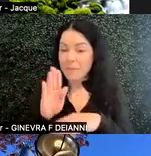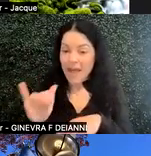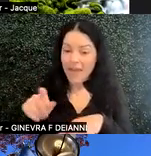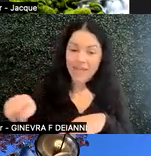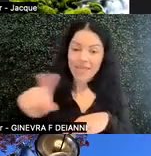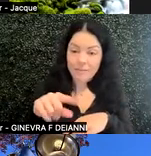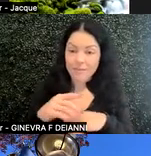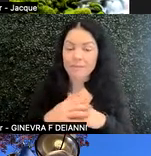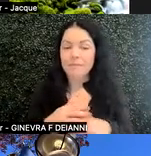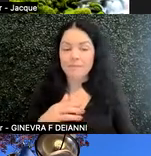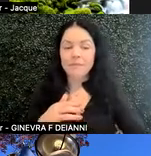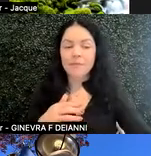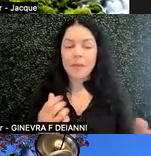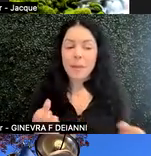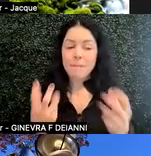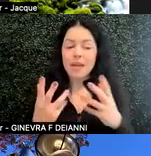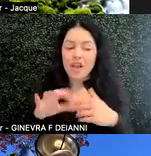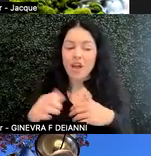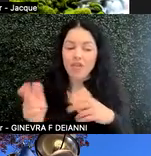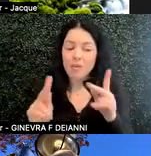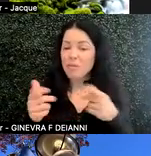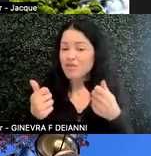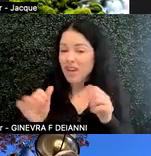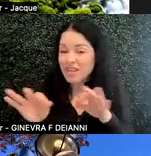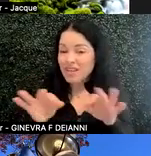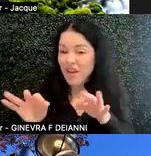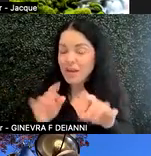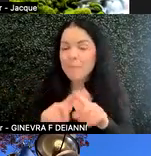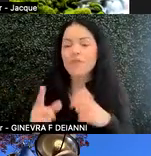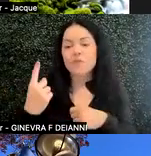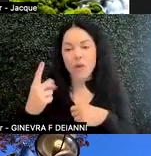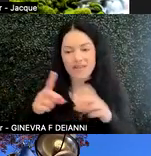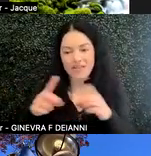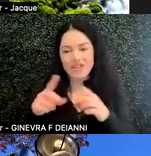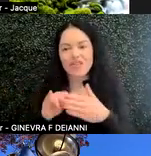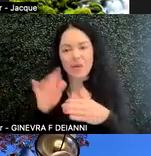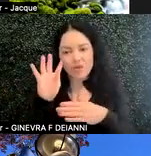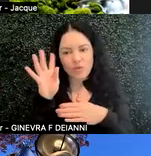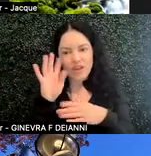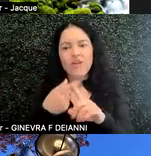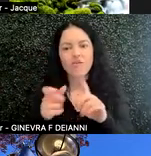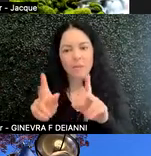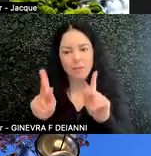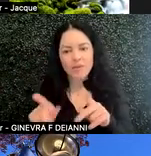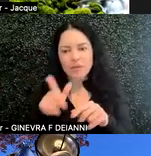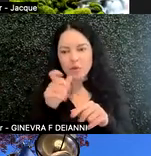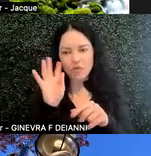And many other people have tried to define it, but there is one definition that was created by the person who created the word.